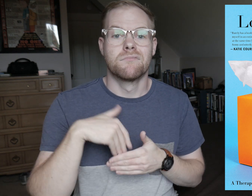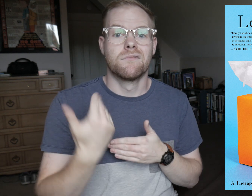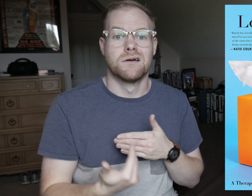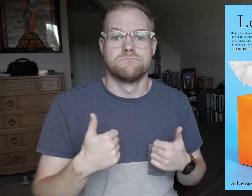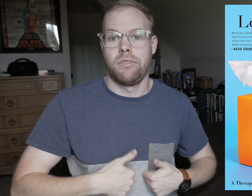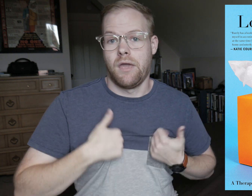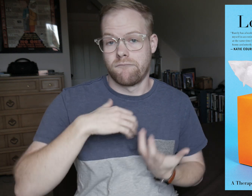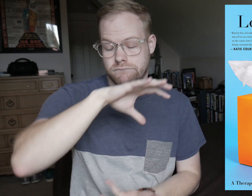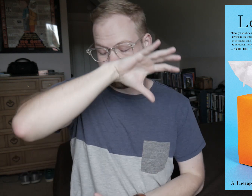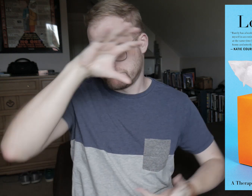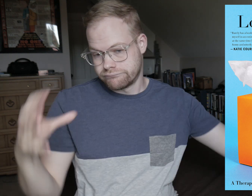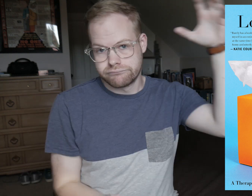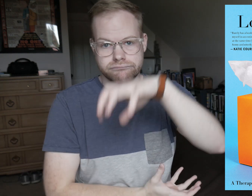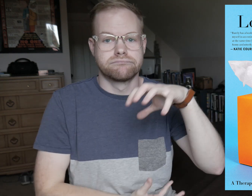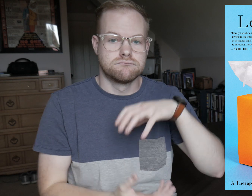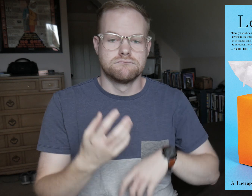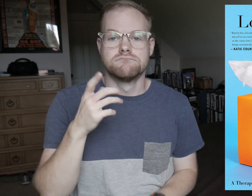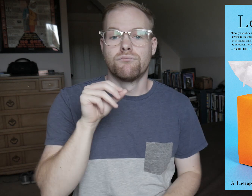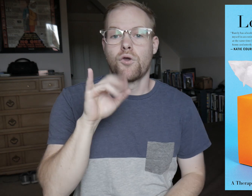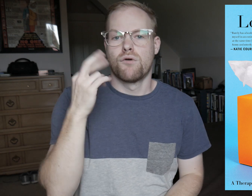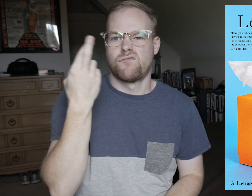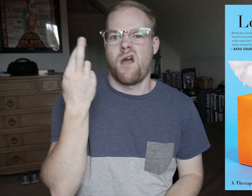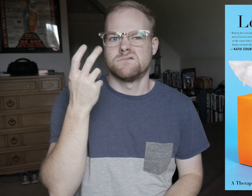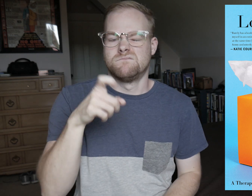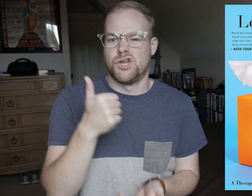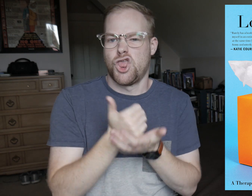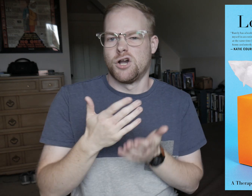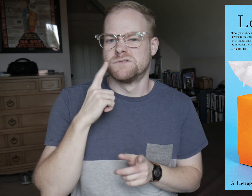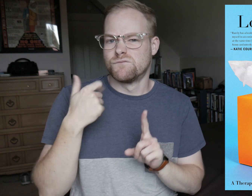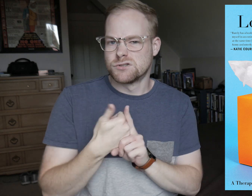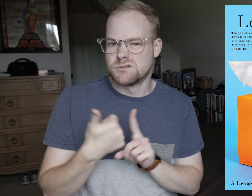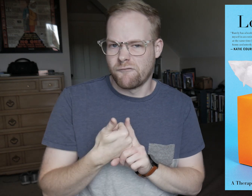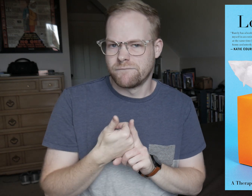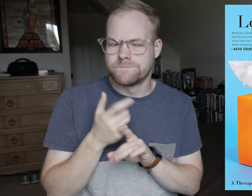The next, her life turns upside down and Lori realizes she needs a therapist for herself,